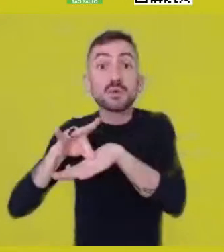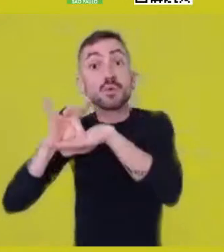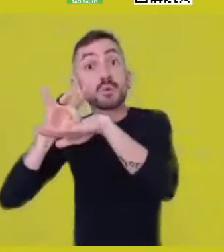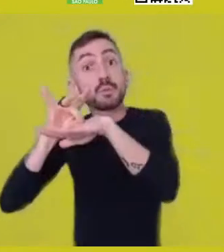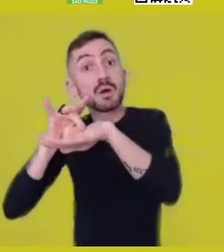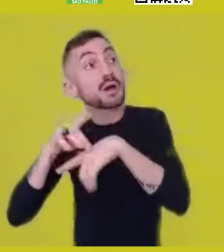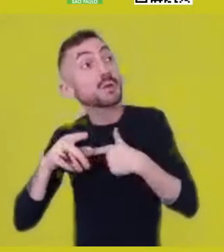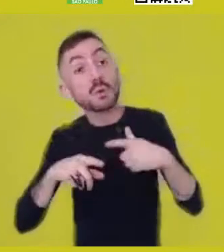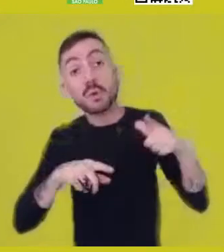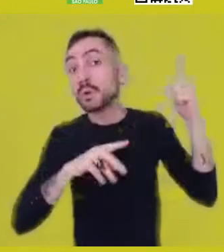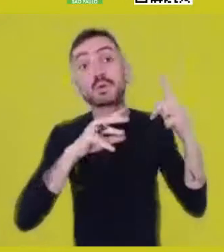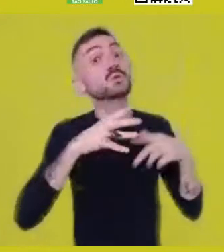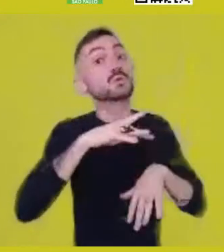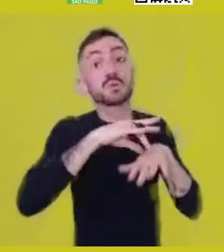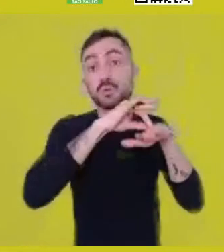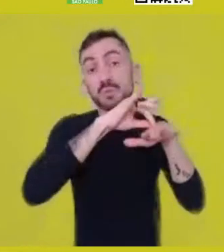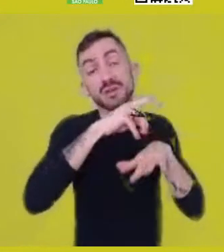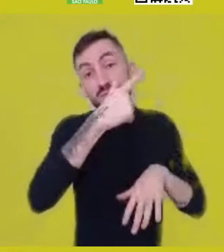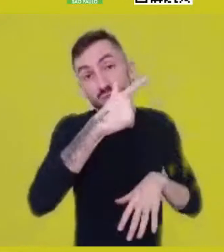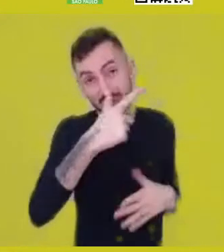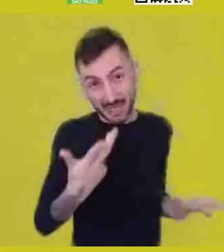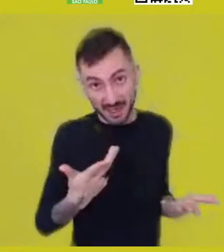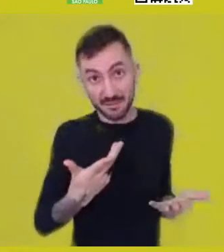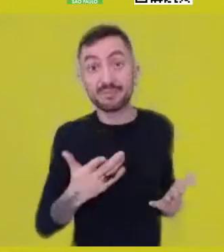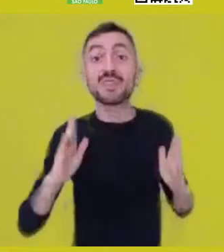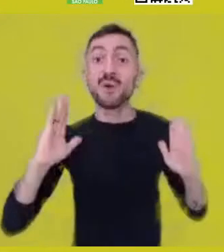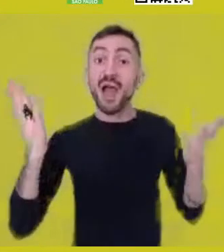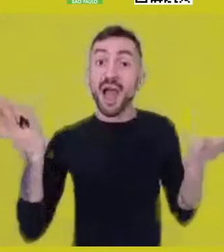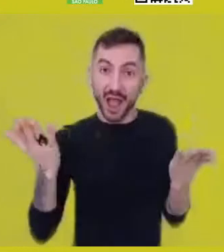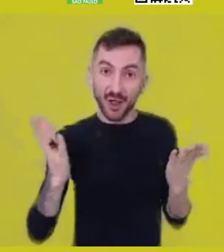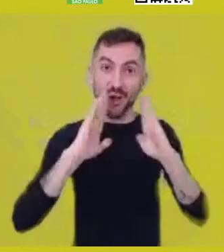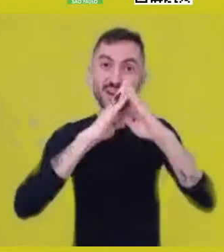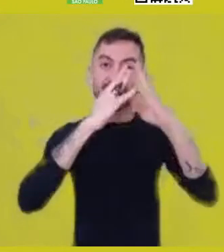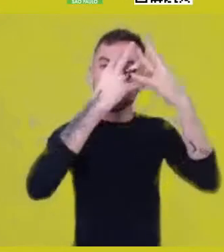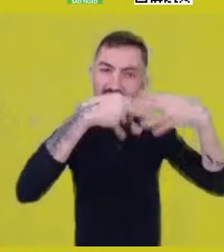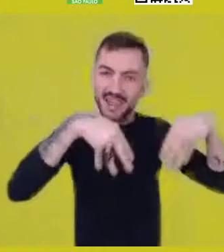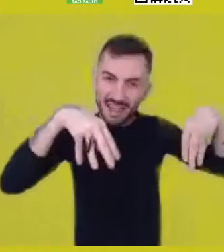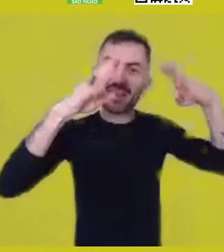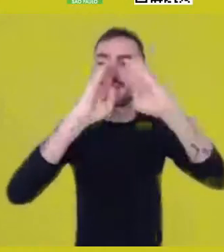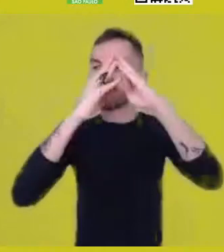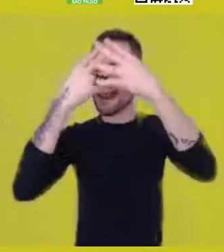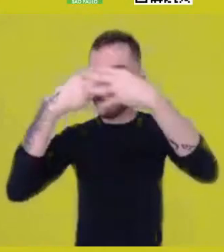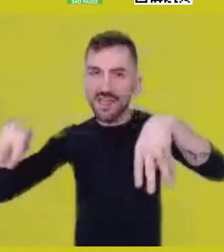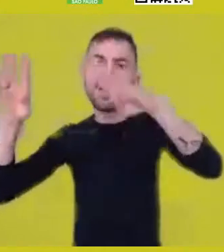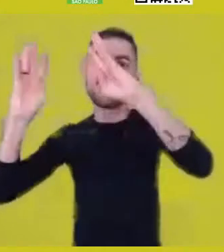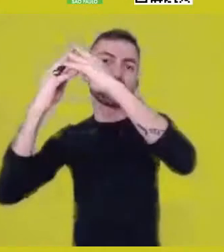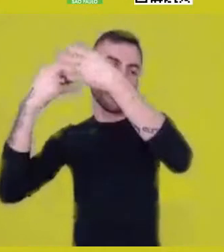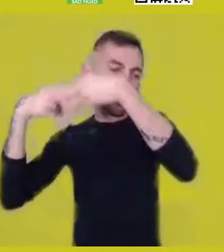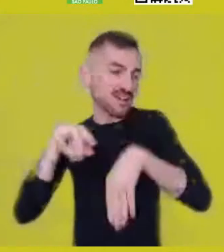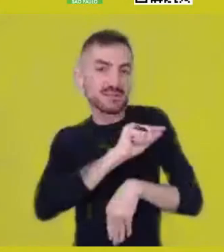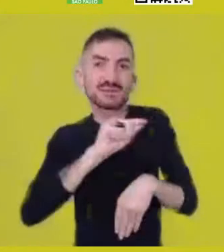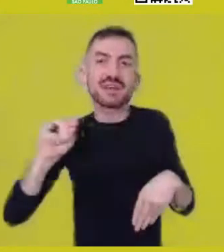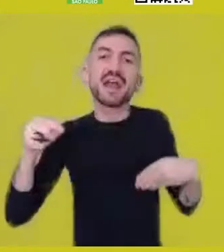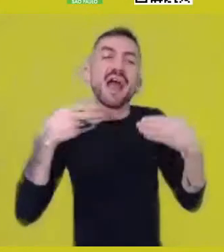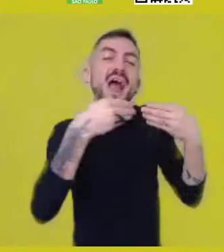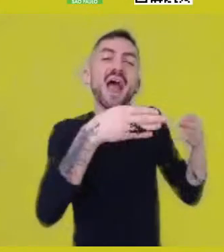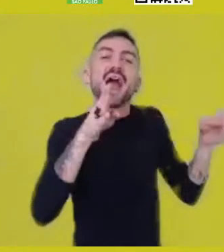So, these yards that are being opened have this push, this willingness,